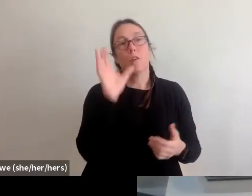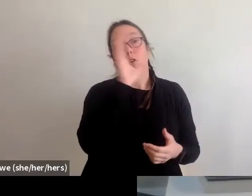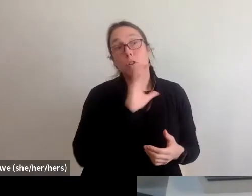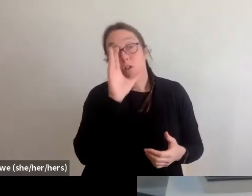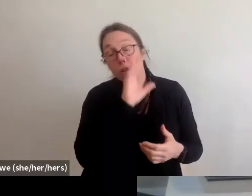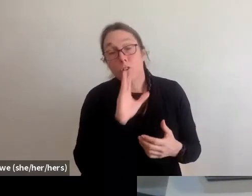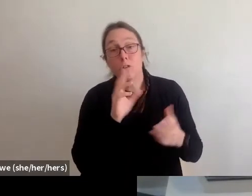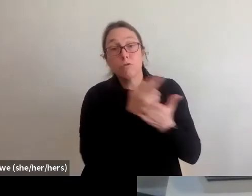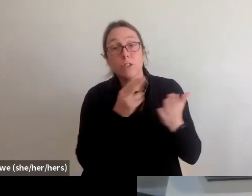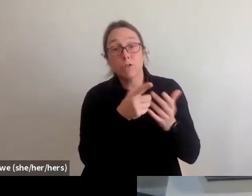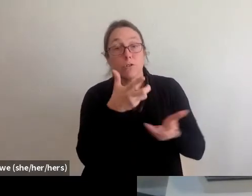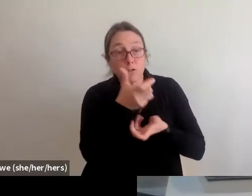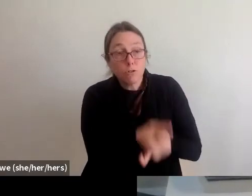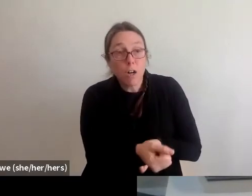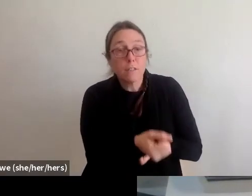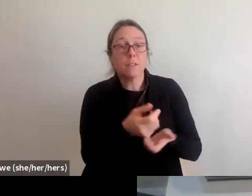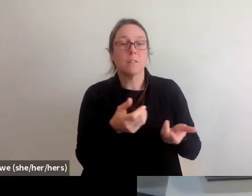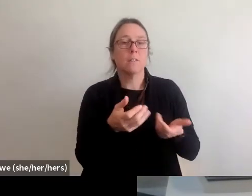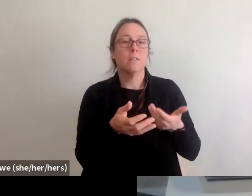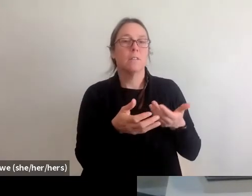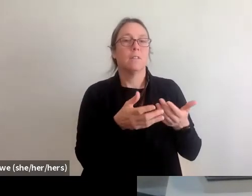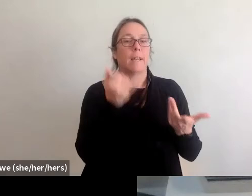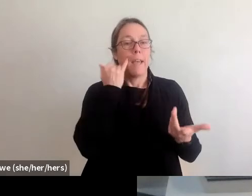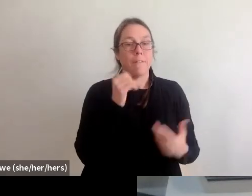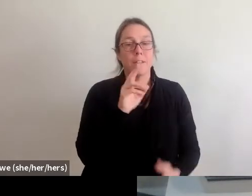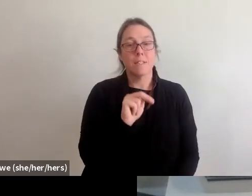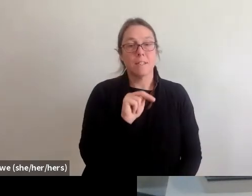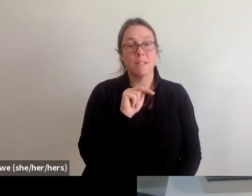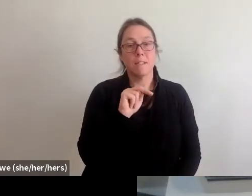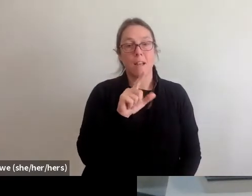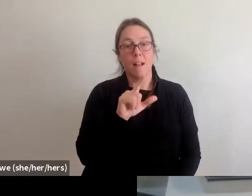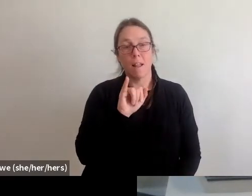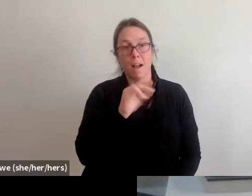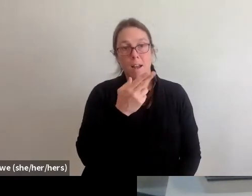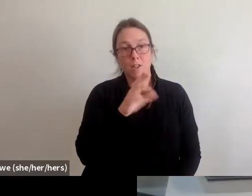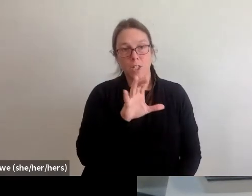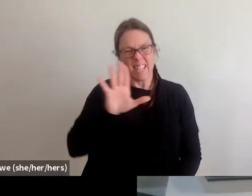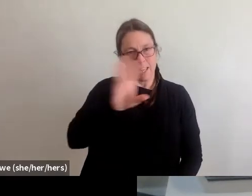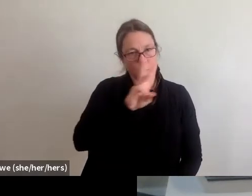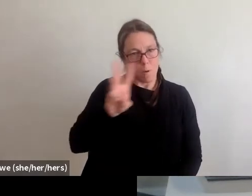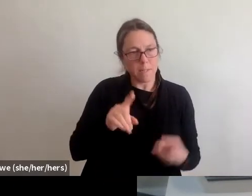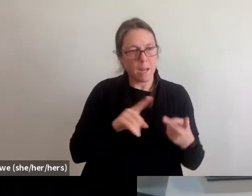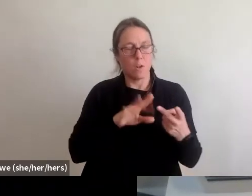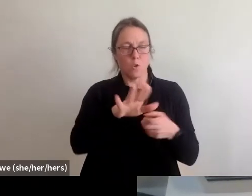it's National Low Income Housing Coalition's website, or information coming out or local legal aid organizations